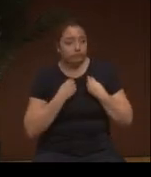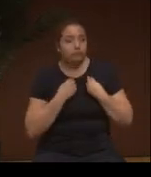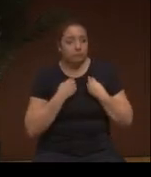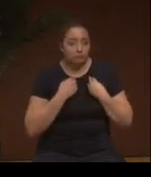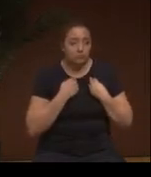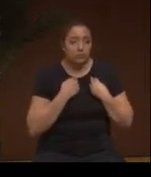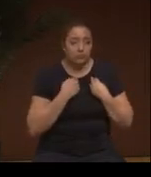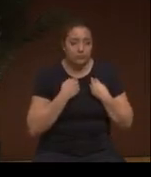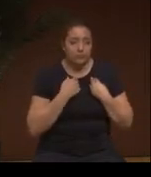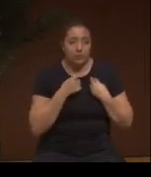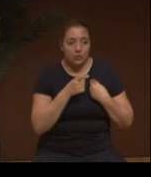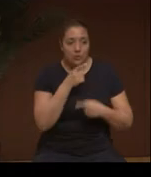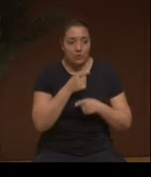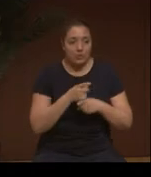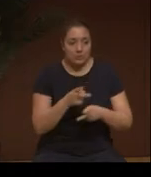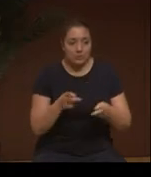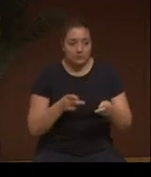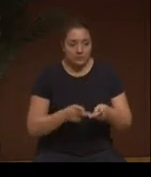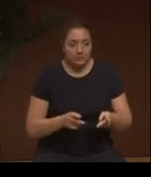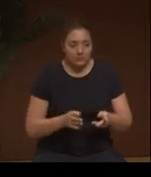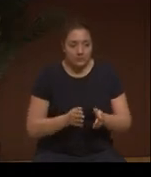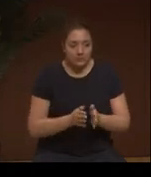Yes. You're in the right place. You're in the right place, yes.